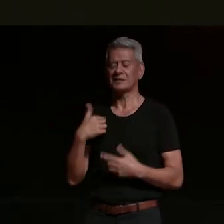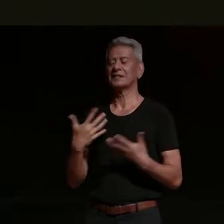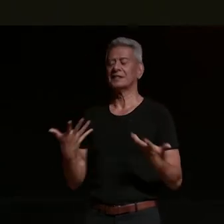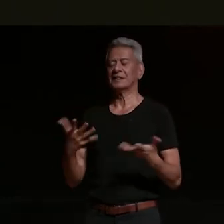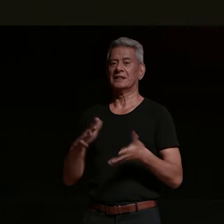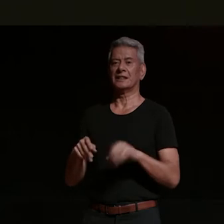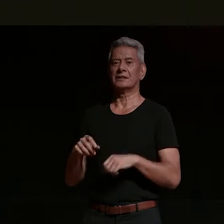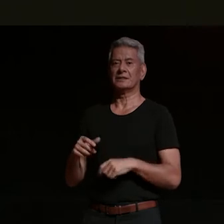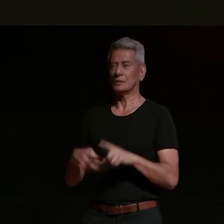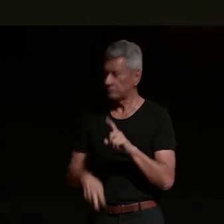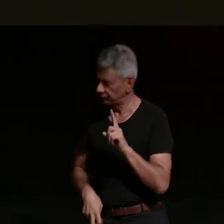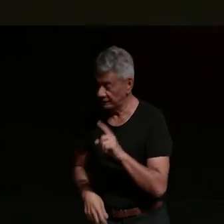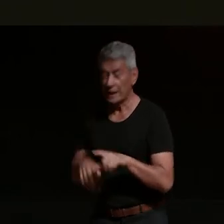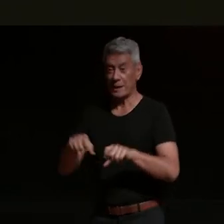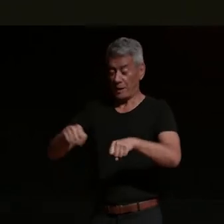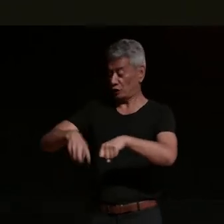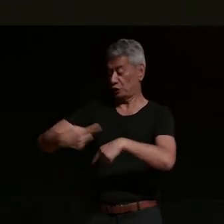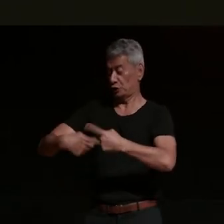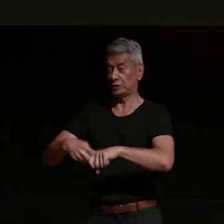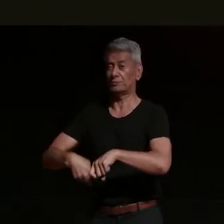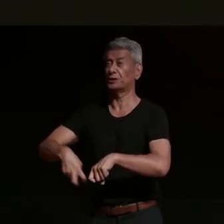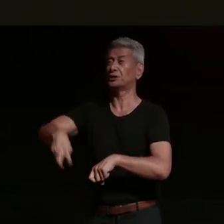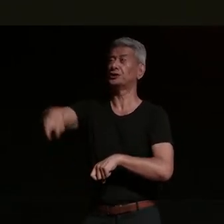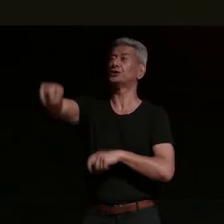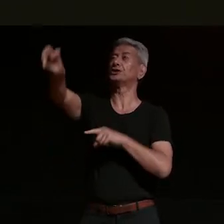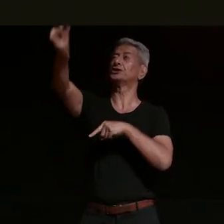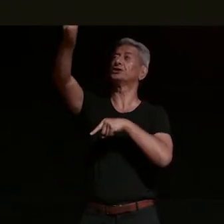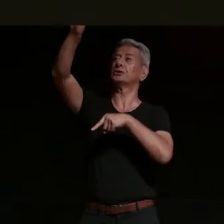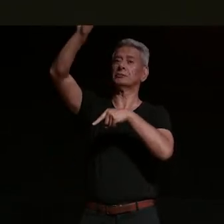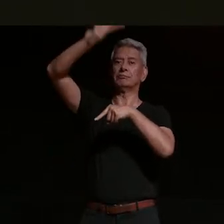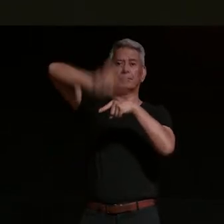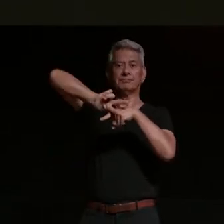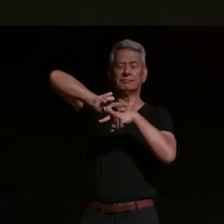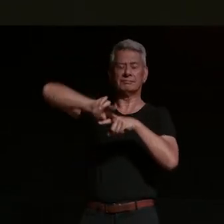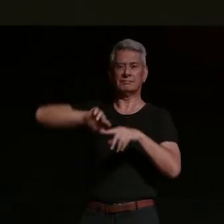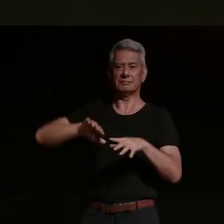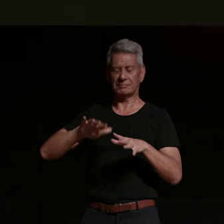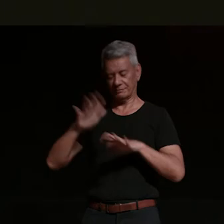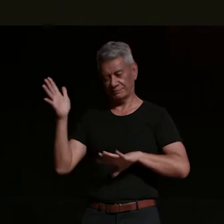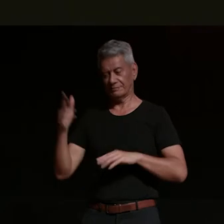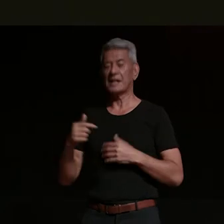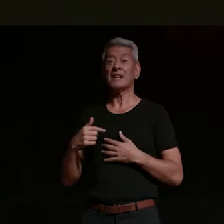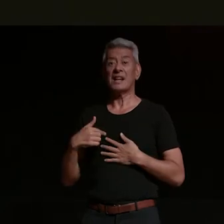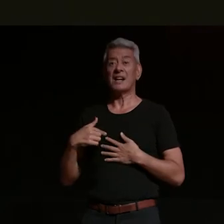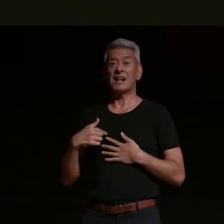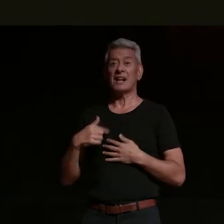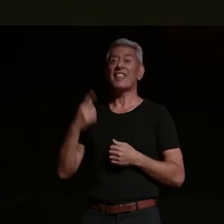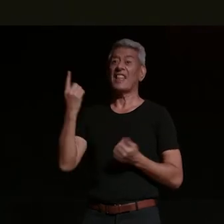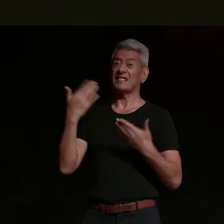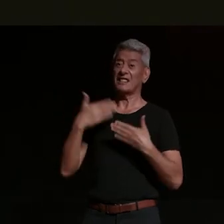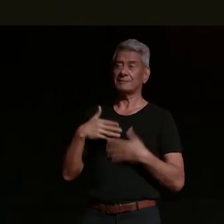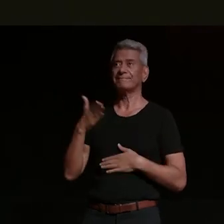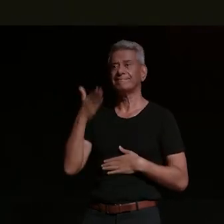it went up in the air and landed on him so i was in the hospital that night and he was on